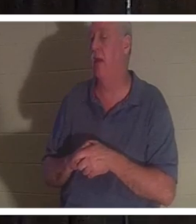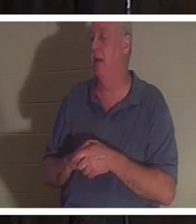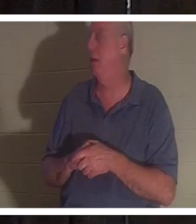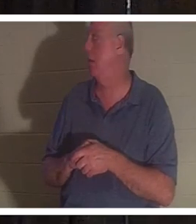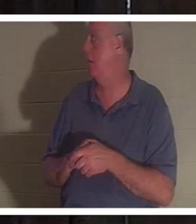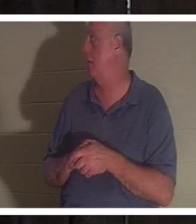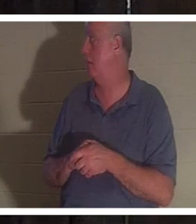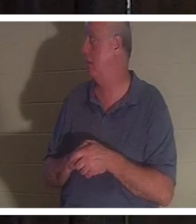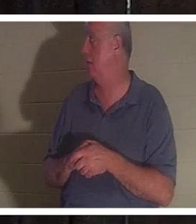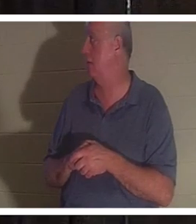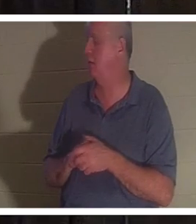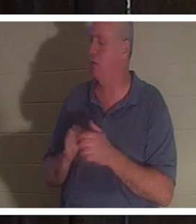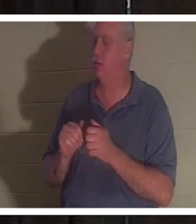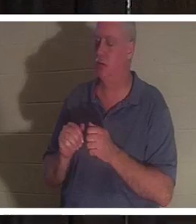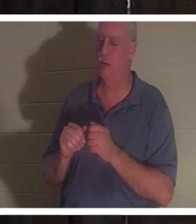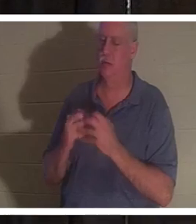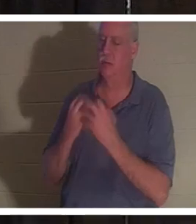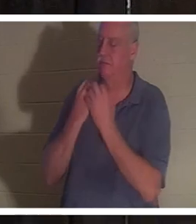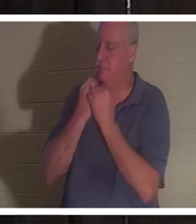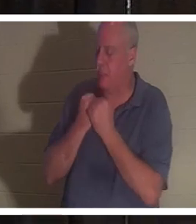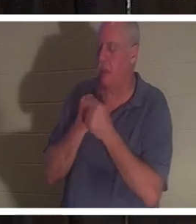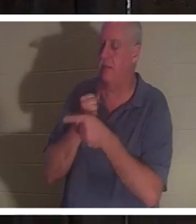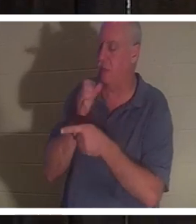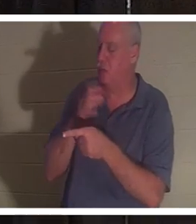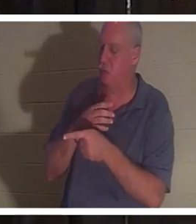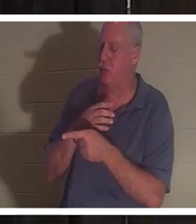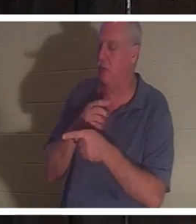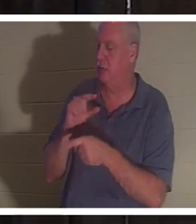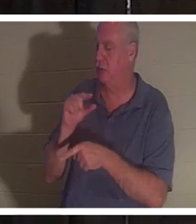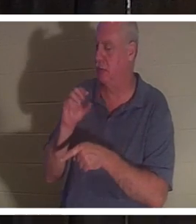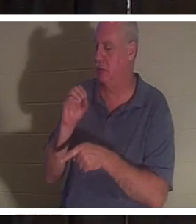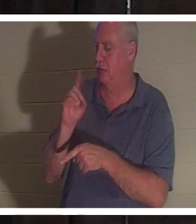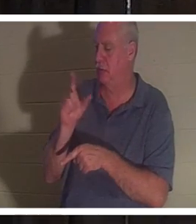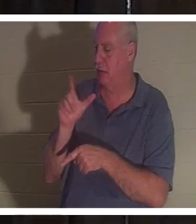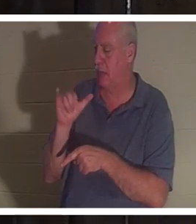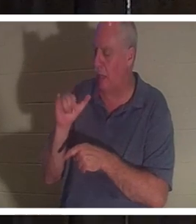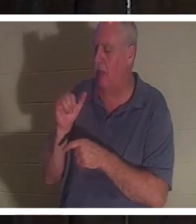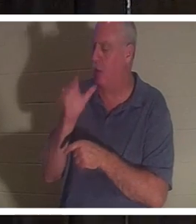I love this woman dearly. I'd love to see her and we communicate. This is a woman that will not lie.